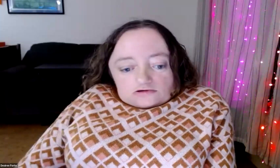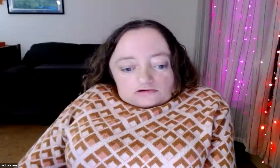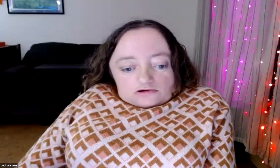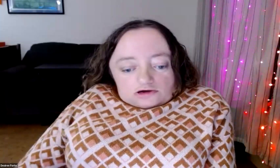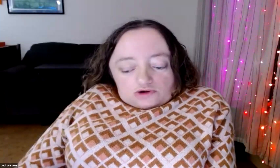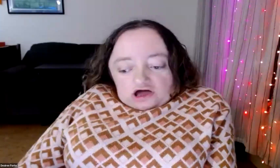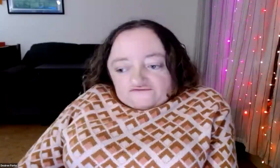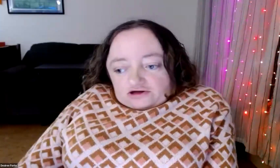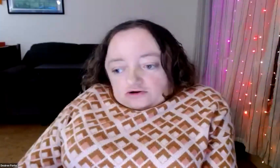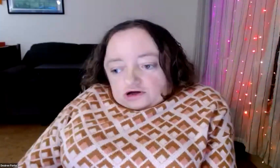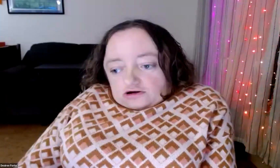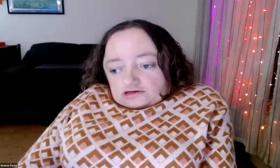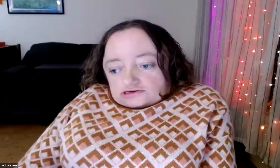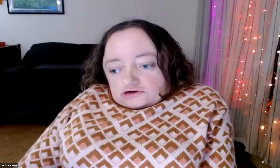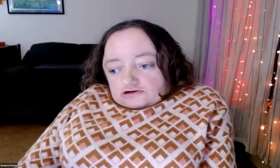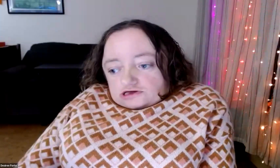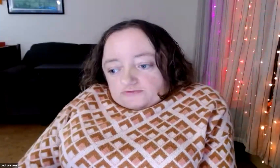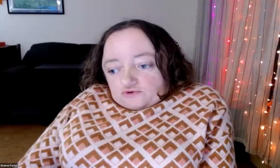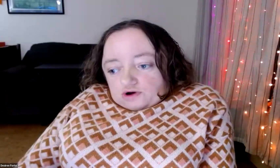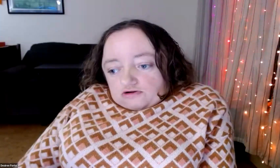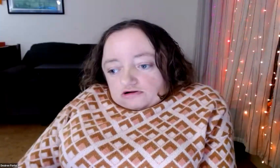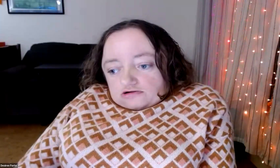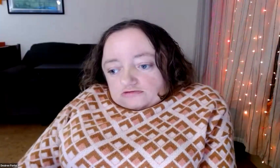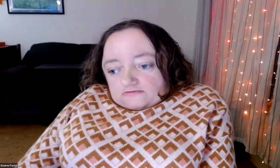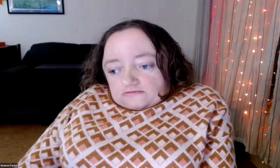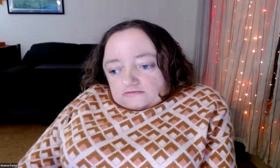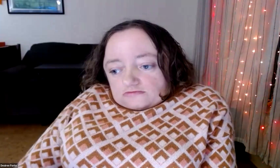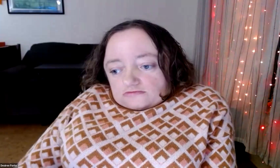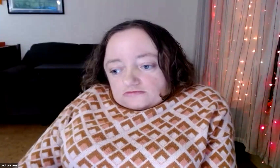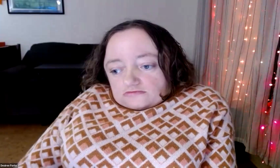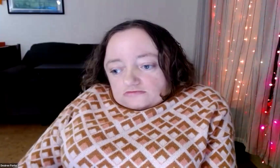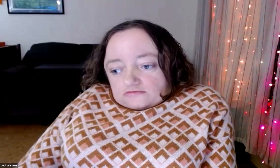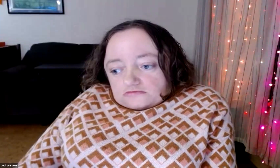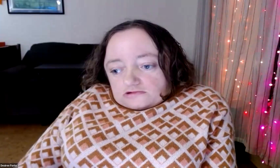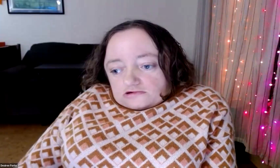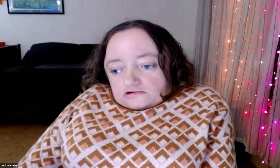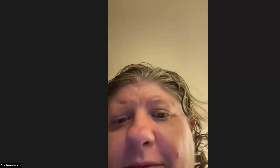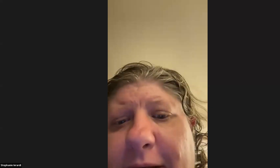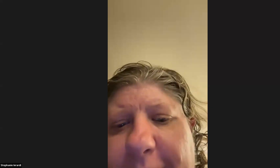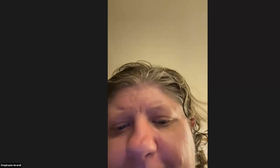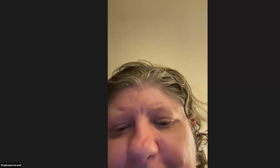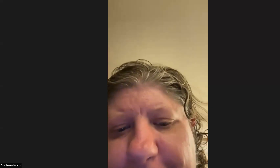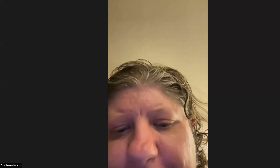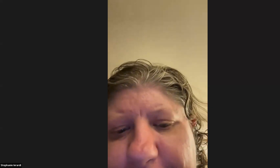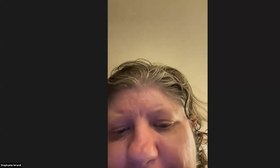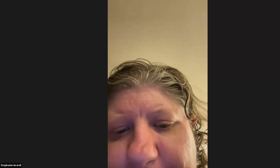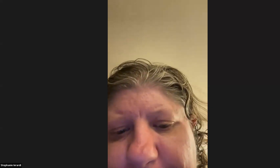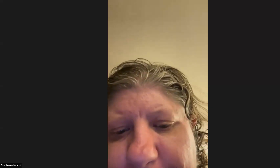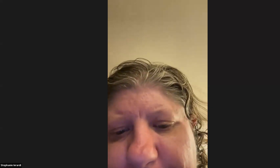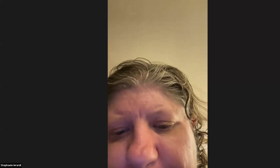: Hello.